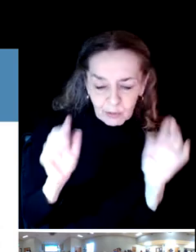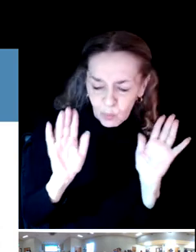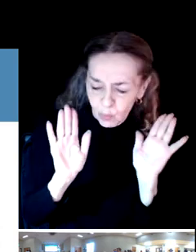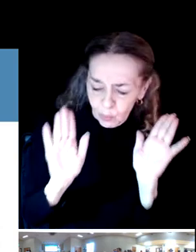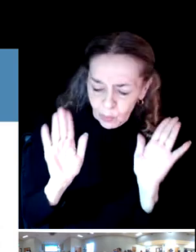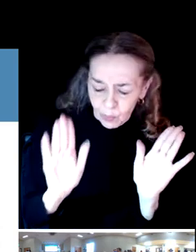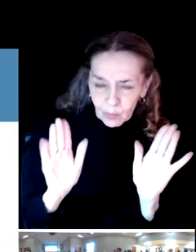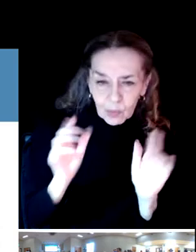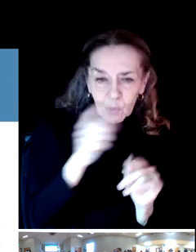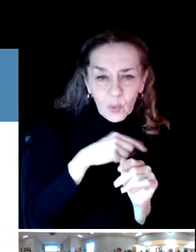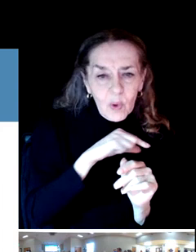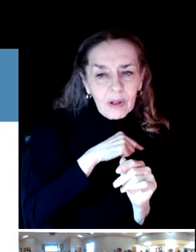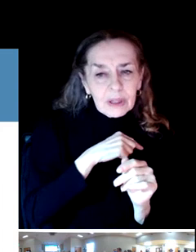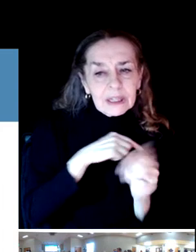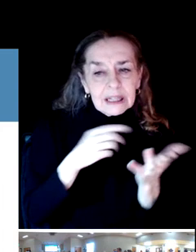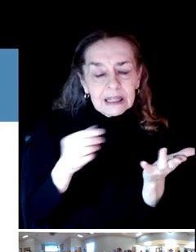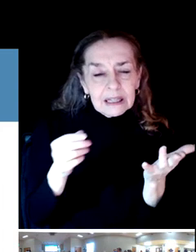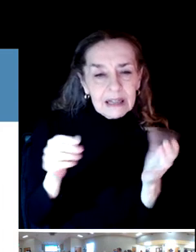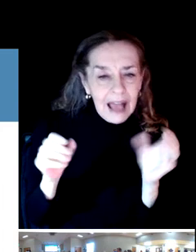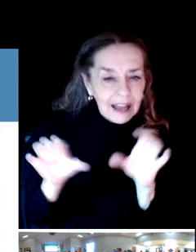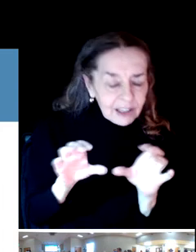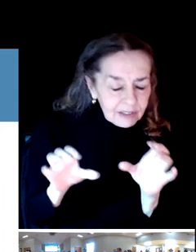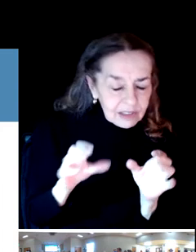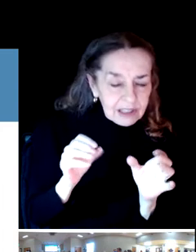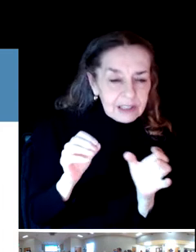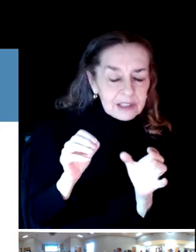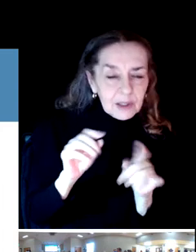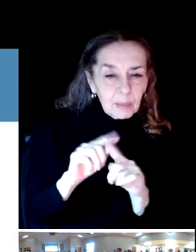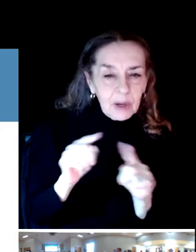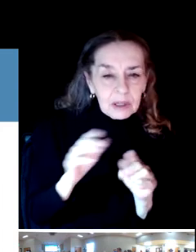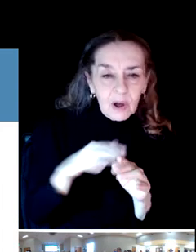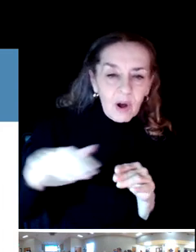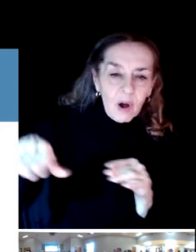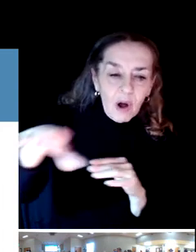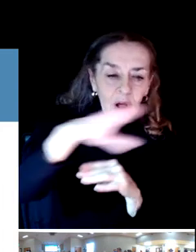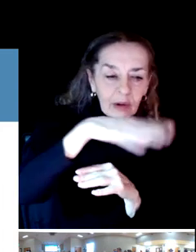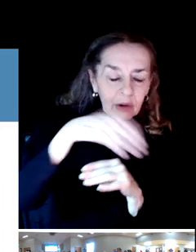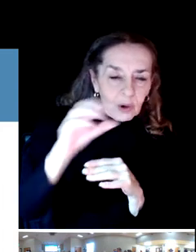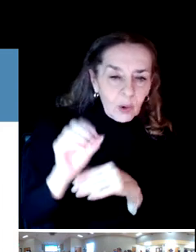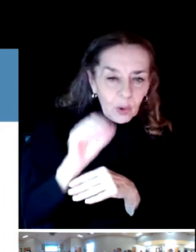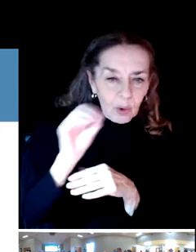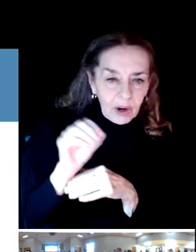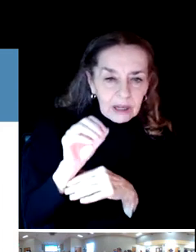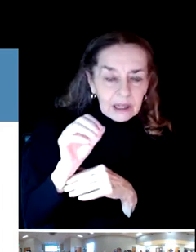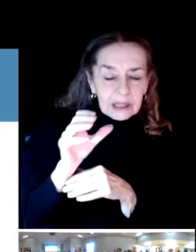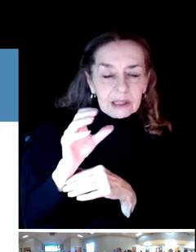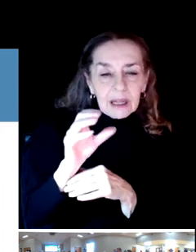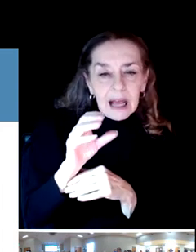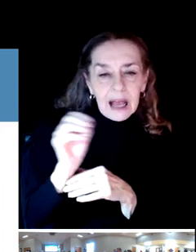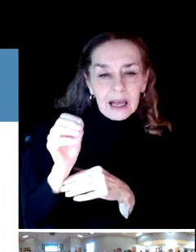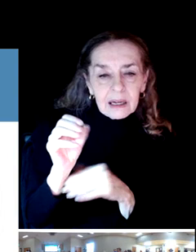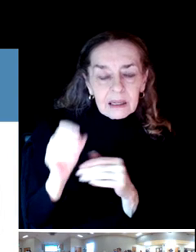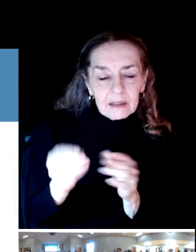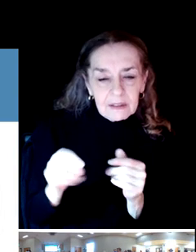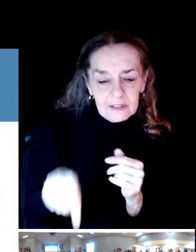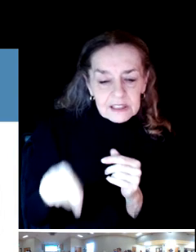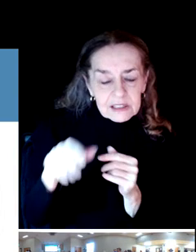much demand, again, as you know, across the nation. Across Oregon and here in the Eugene-Springfield environment, it's hard to get employees.